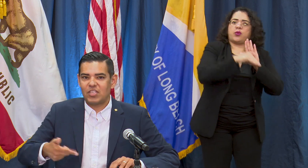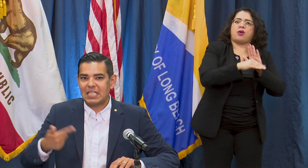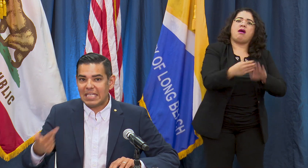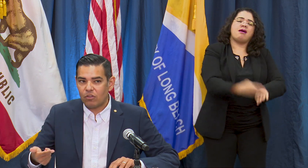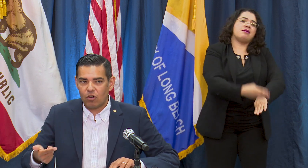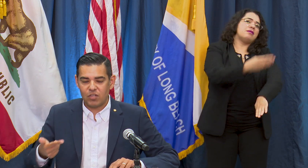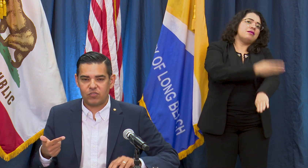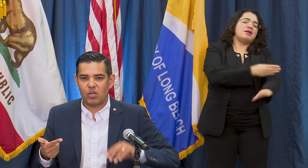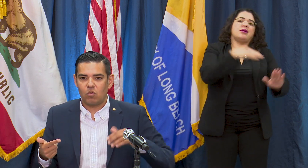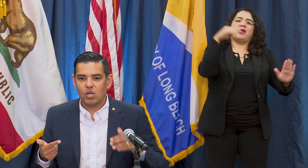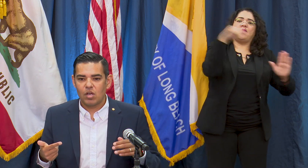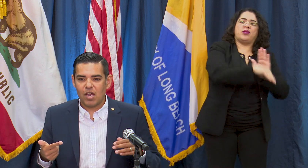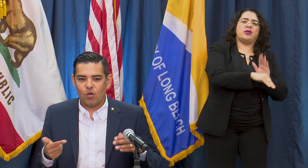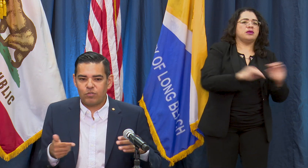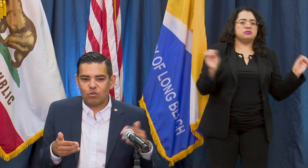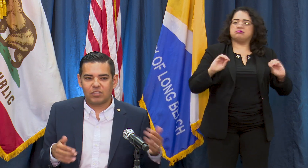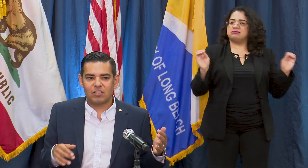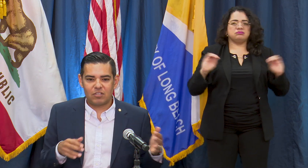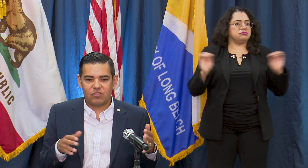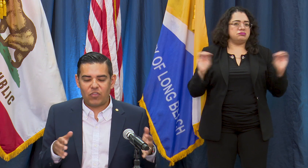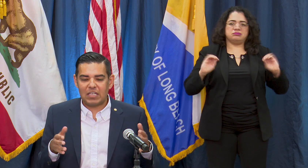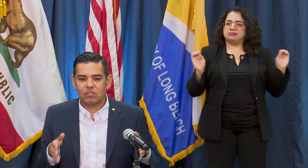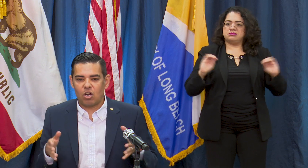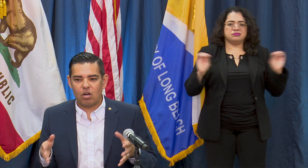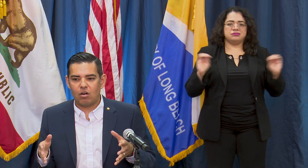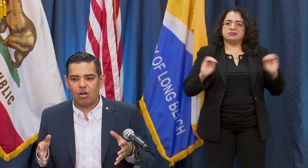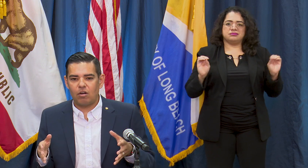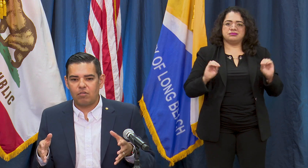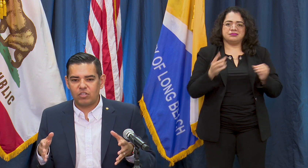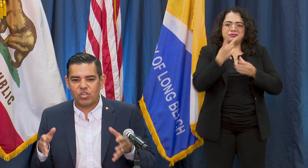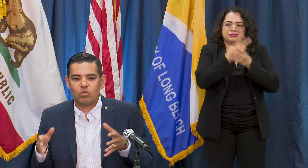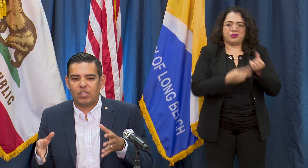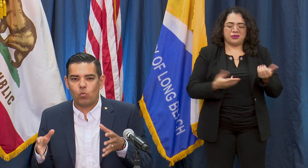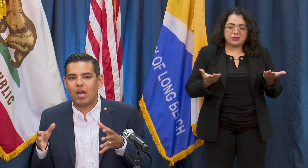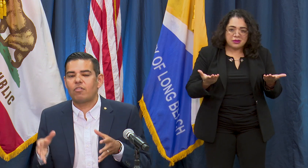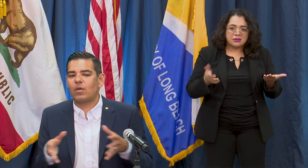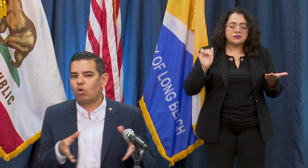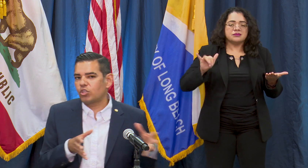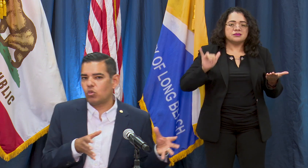city either and so certainly things are generally where they were two weeks